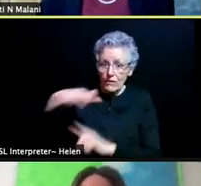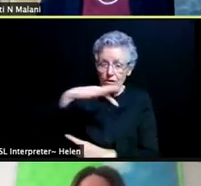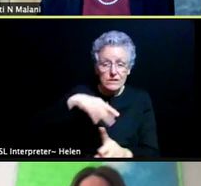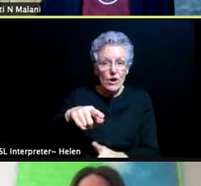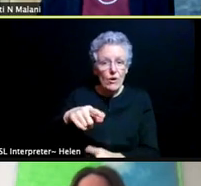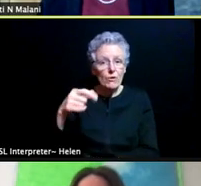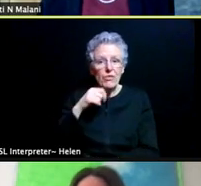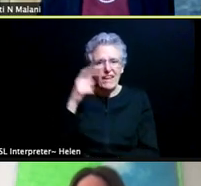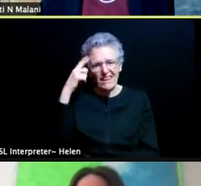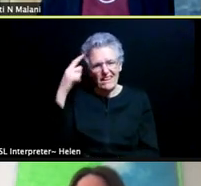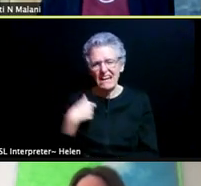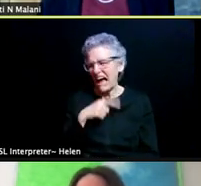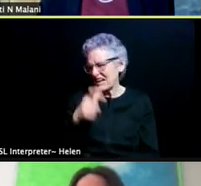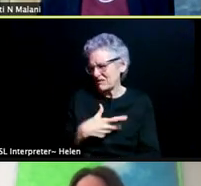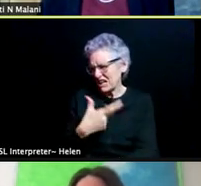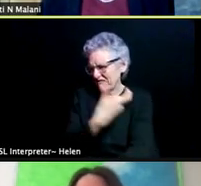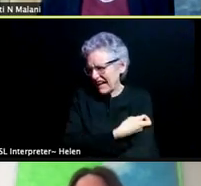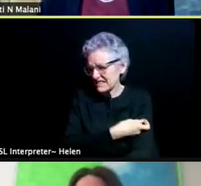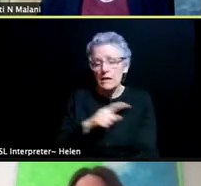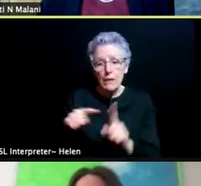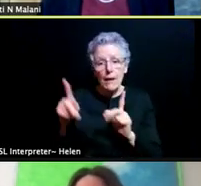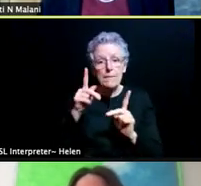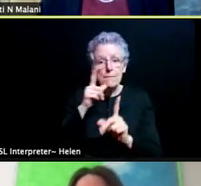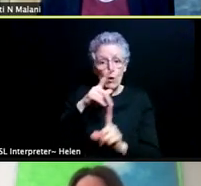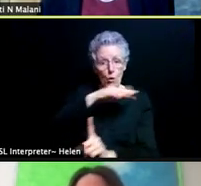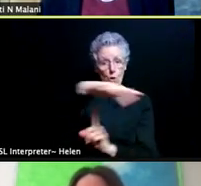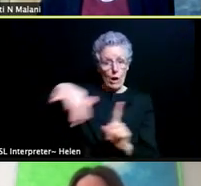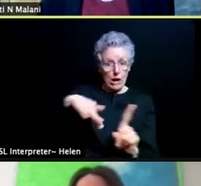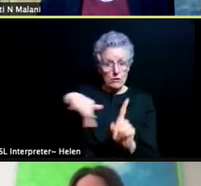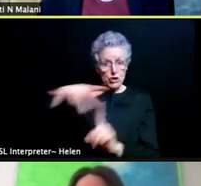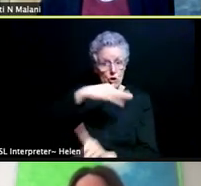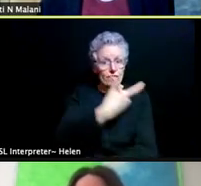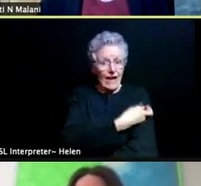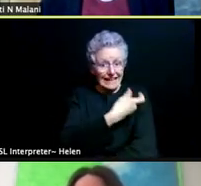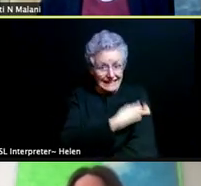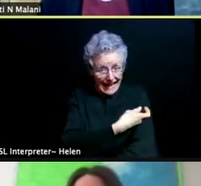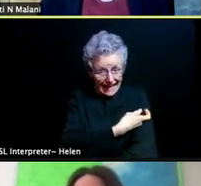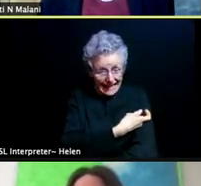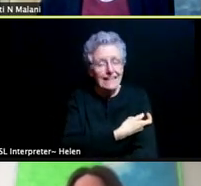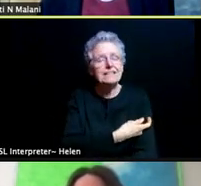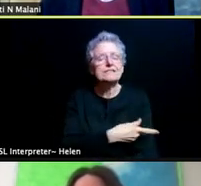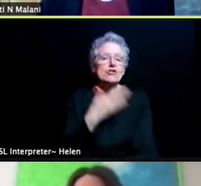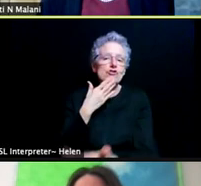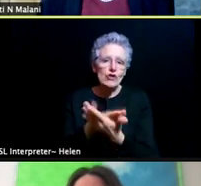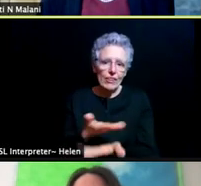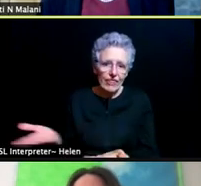around us are getting vaccinated is a good thing and it's gonna happen, it's just a matter